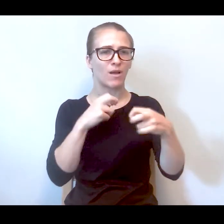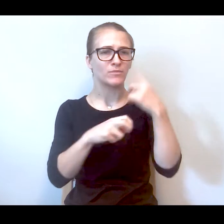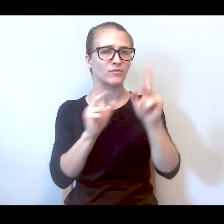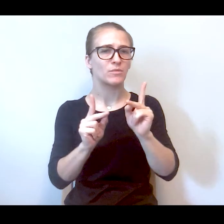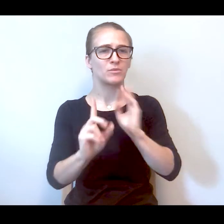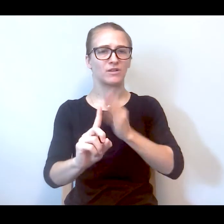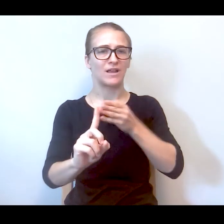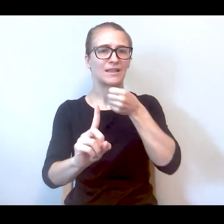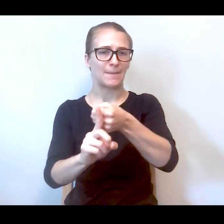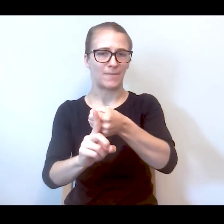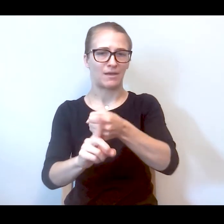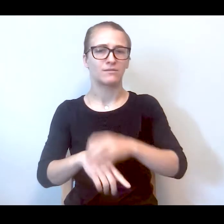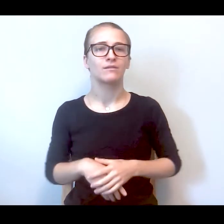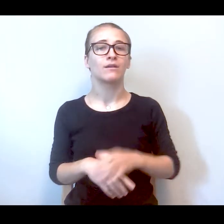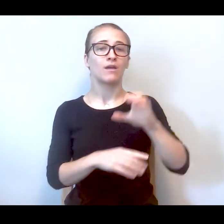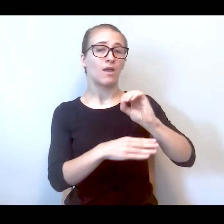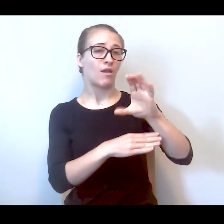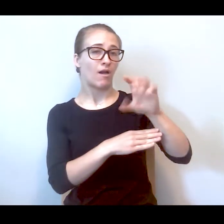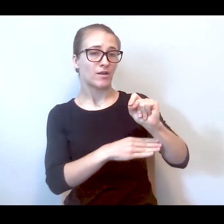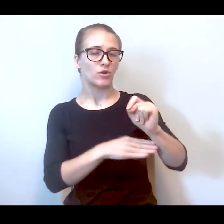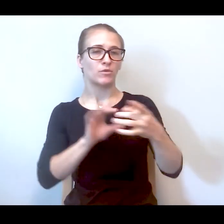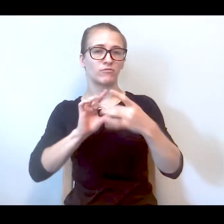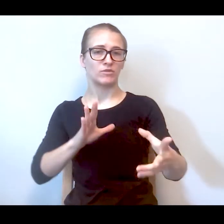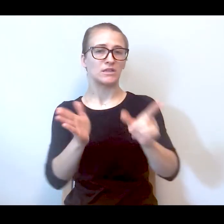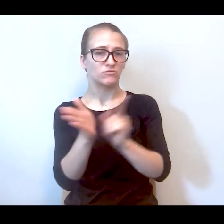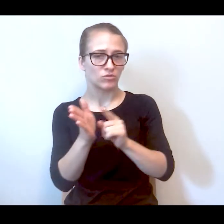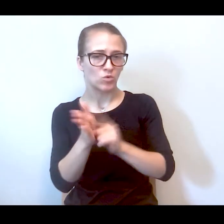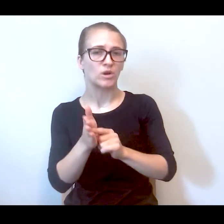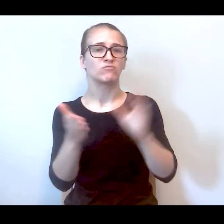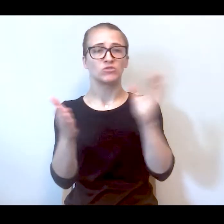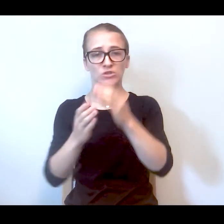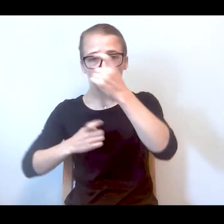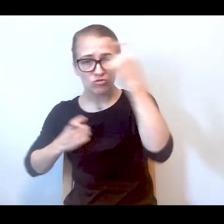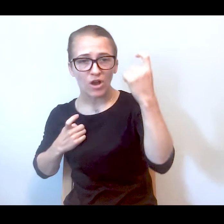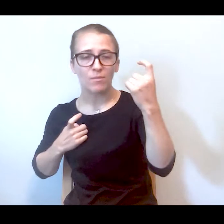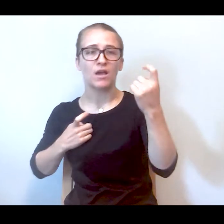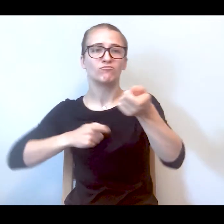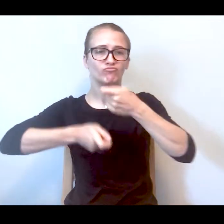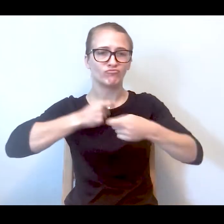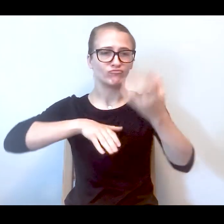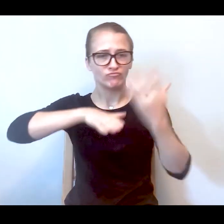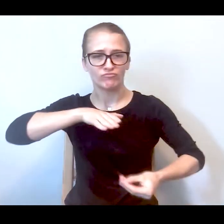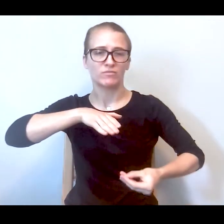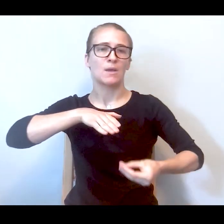directly impacted. In October of 2021 they released a report entitled saving lives, reducing trauma,